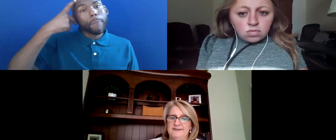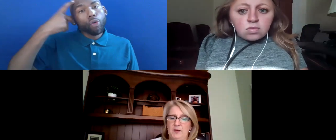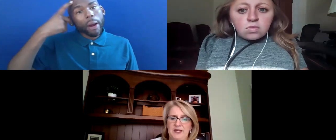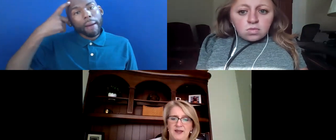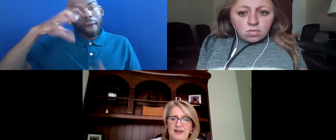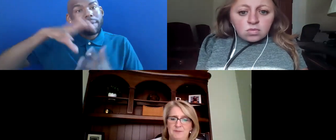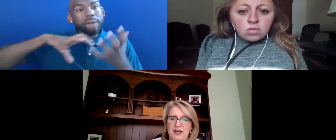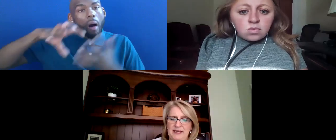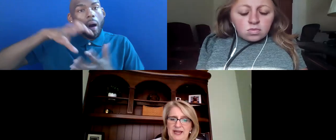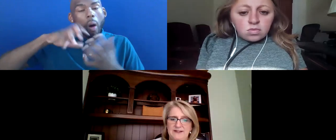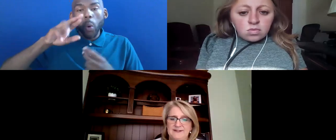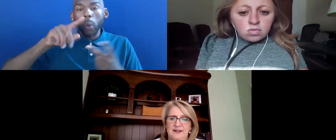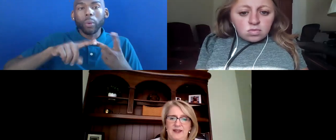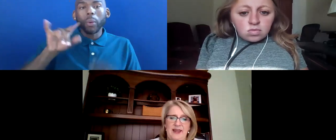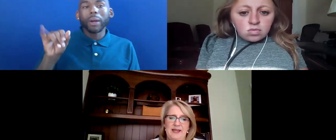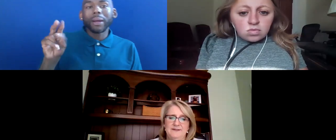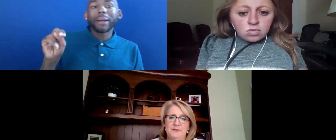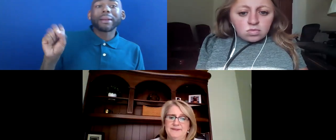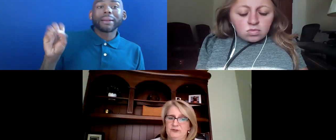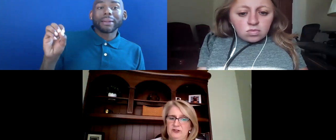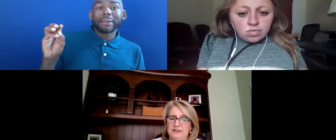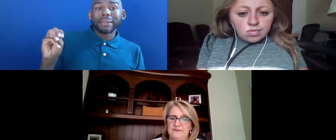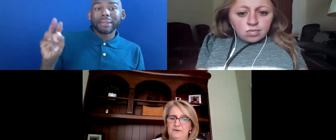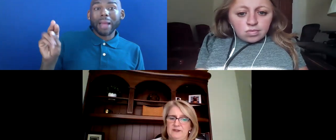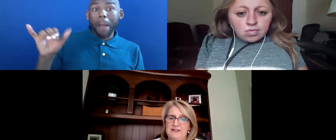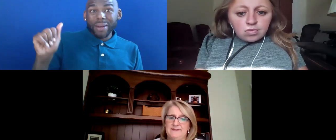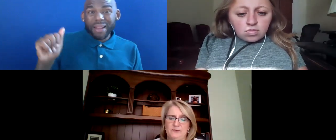INSOMNIA AND BODY ACHES AND SOME SUGGESTIONS FOR THESE FOR